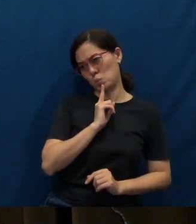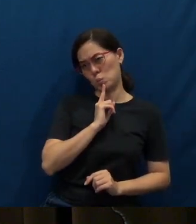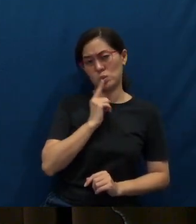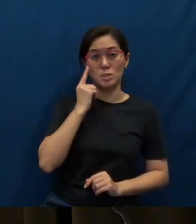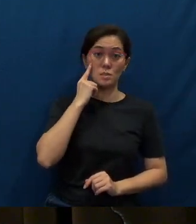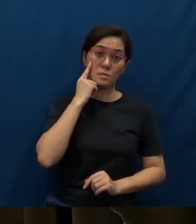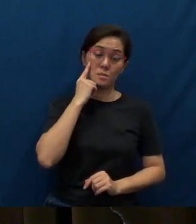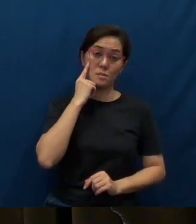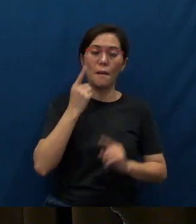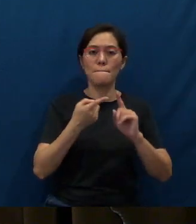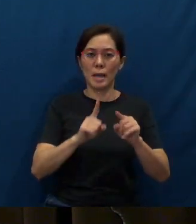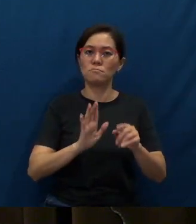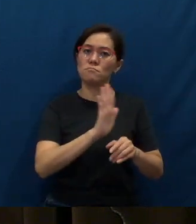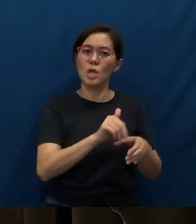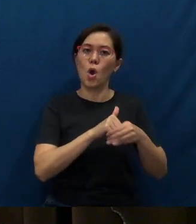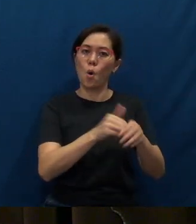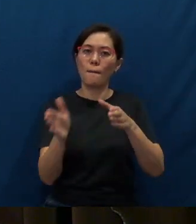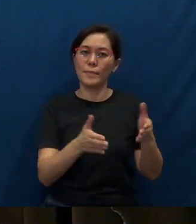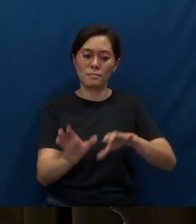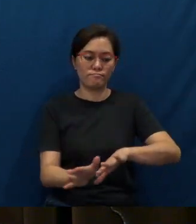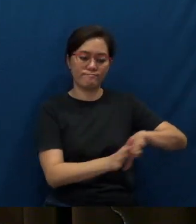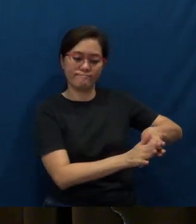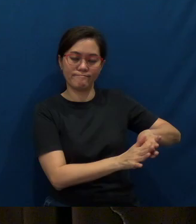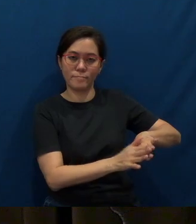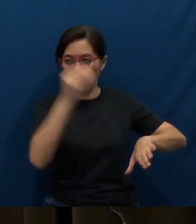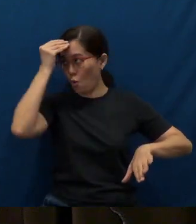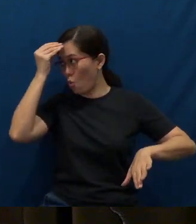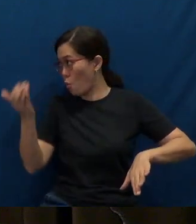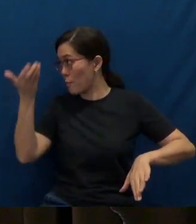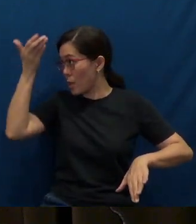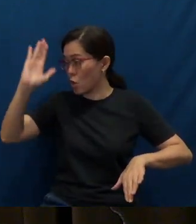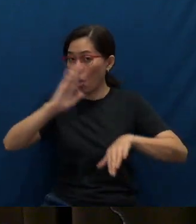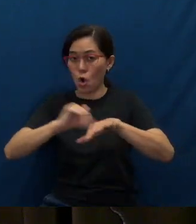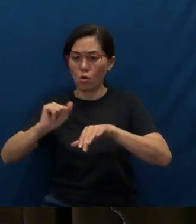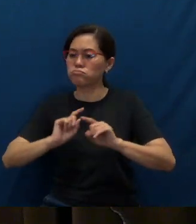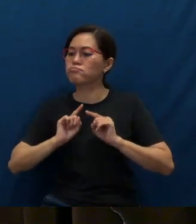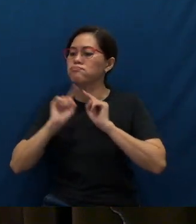but they put their own plans aside, they obeyed God's call, and they went.